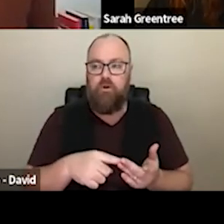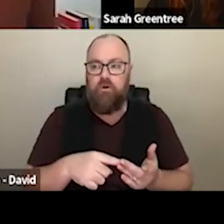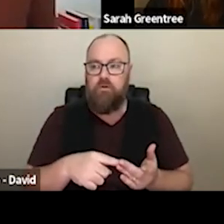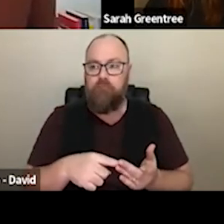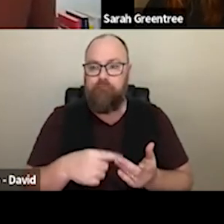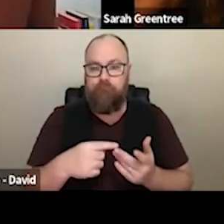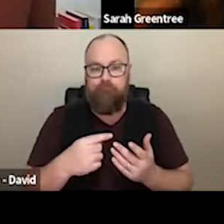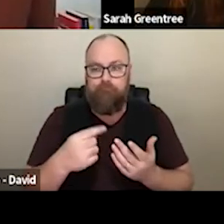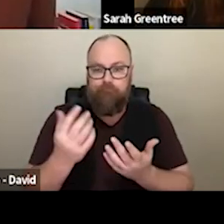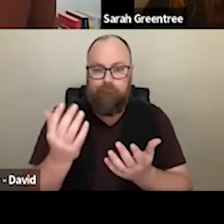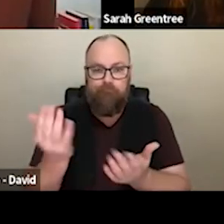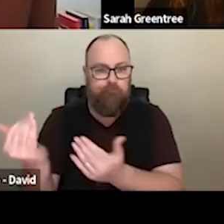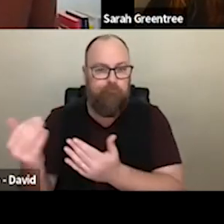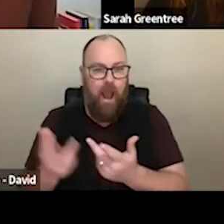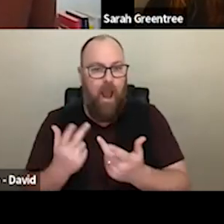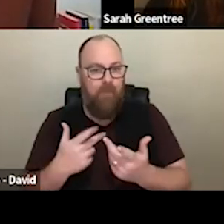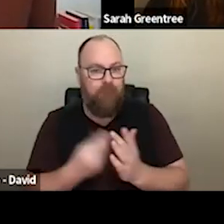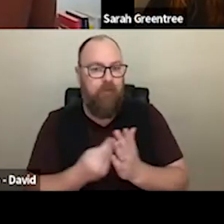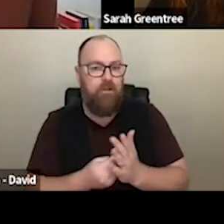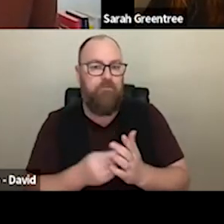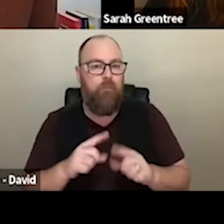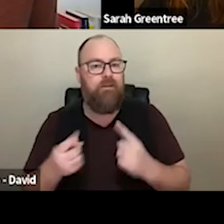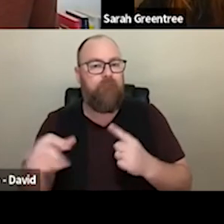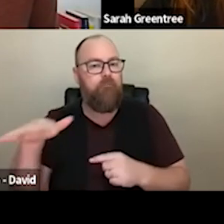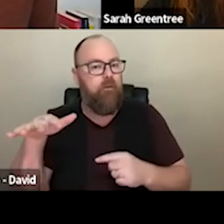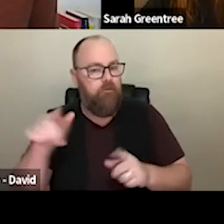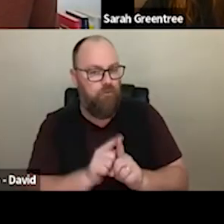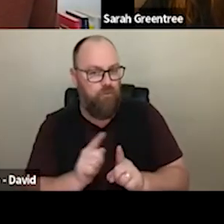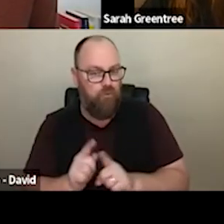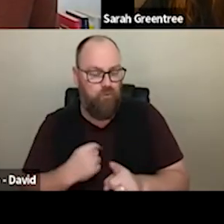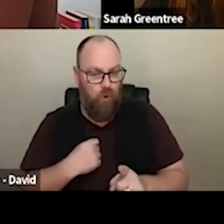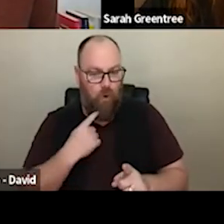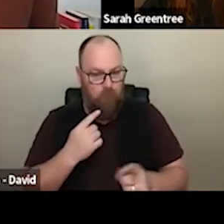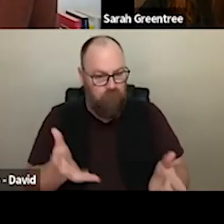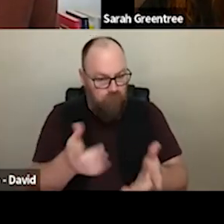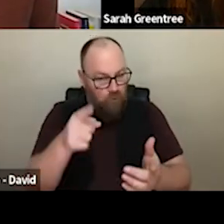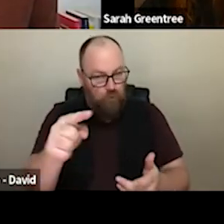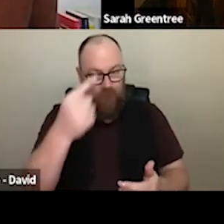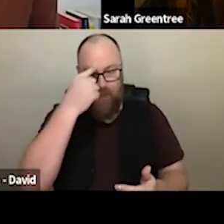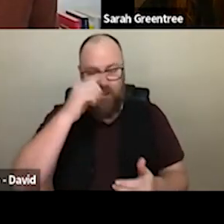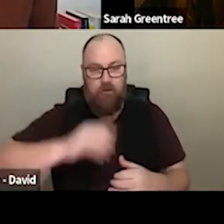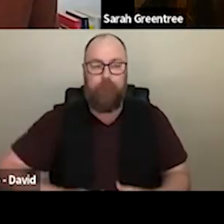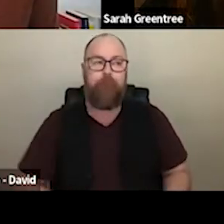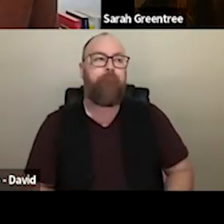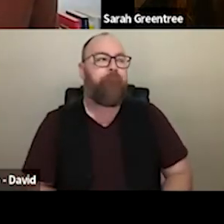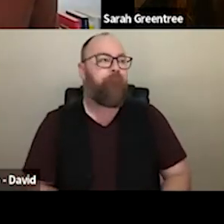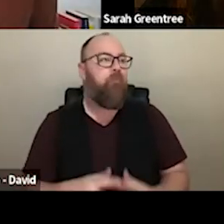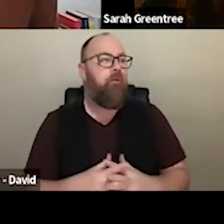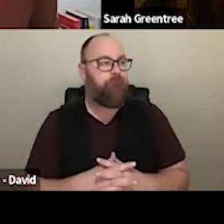Continuing support. So I'd really encourage you to think about where that? So I would encourage you to think about what capacity the organisation has